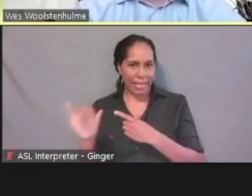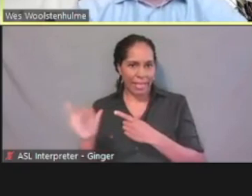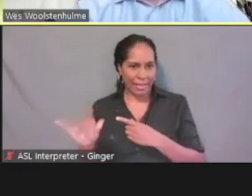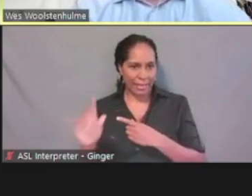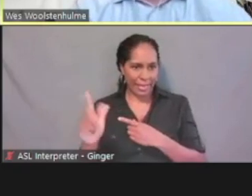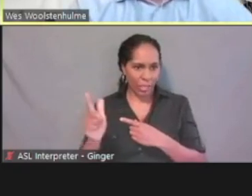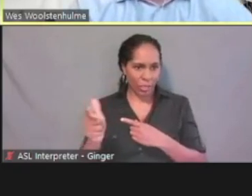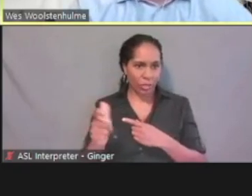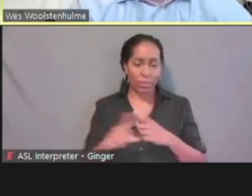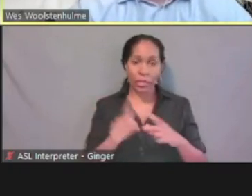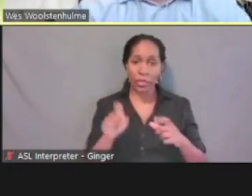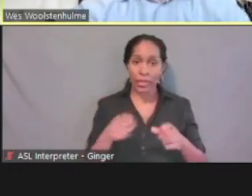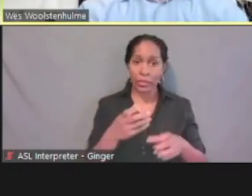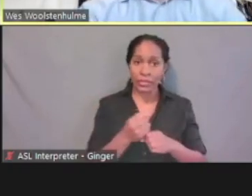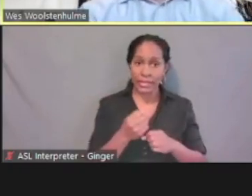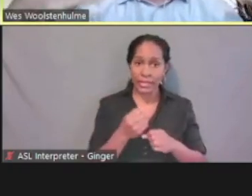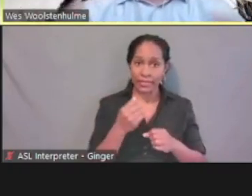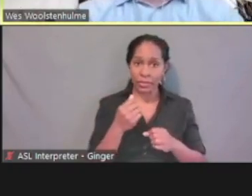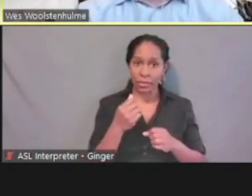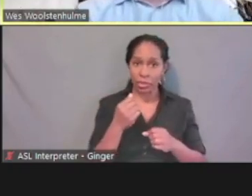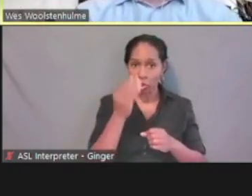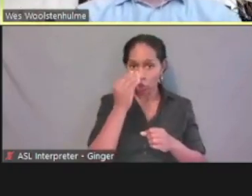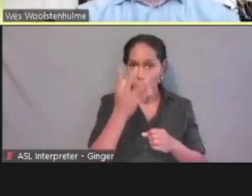Instead of getting them in the mail, they can come here,